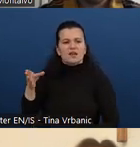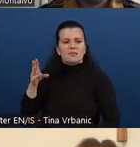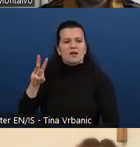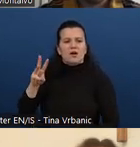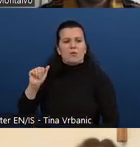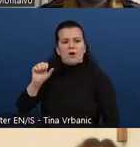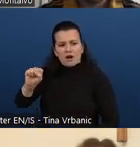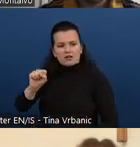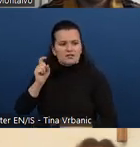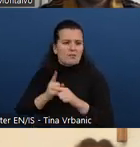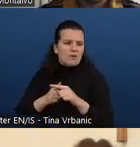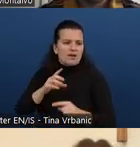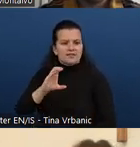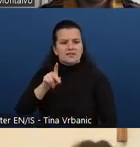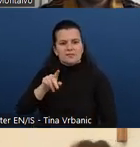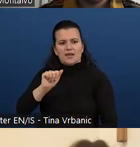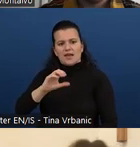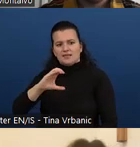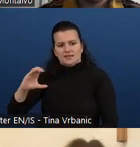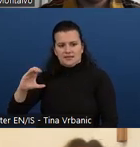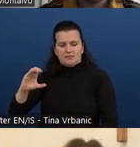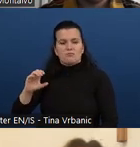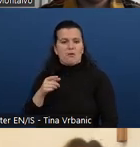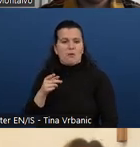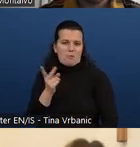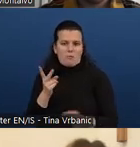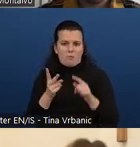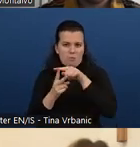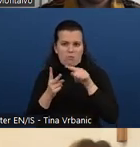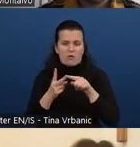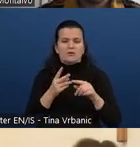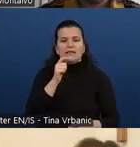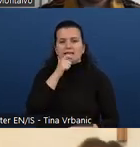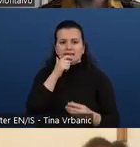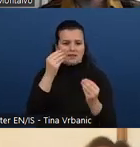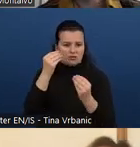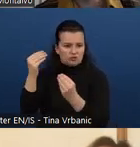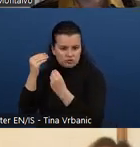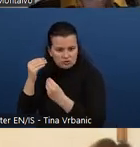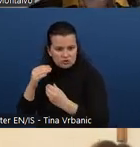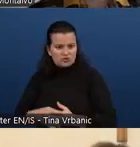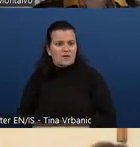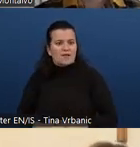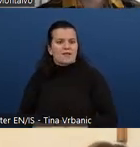And then here Colors in Mexico they have preparation courses for the CPACC exam in Spanish.